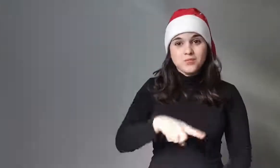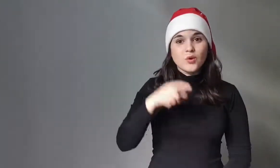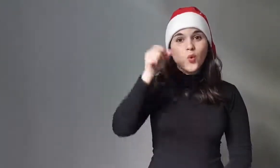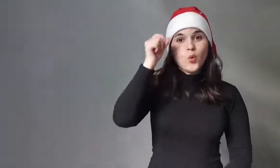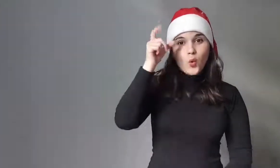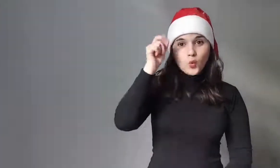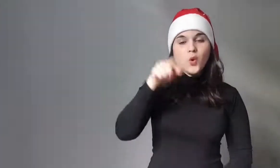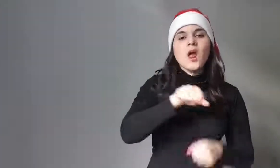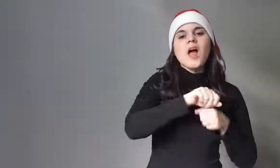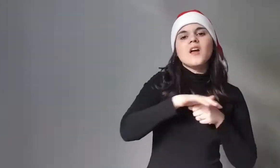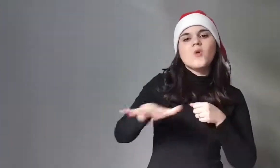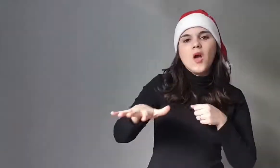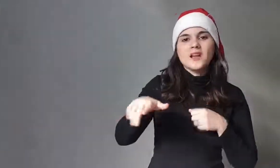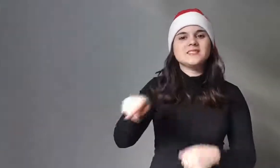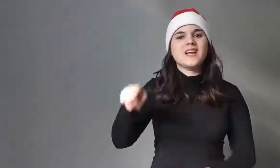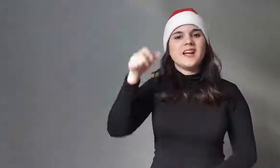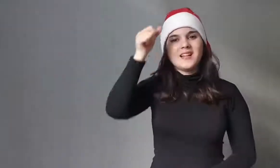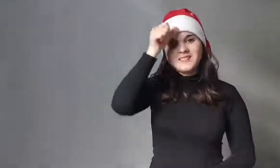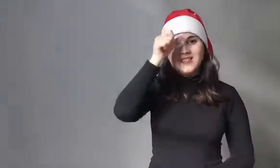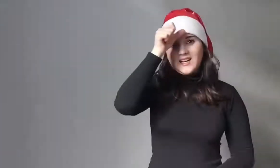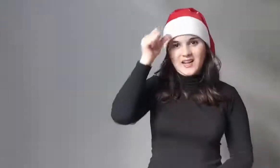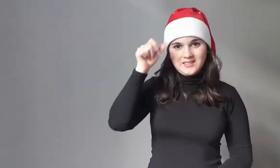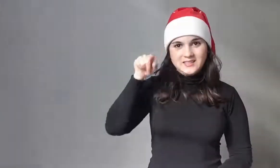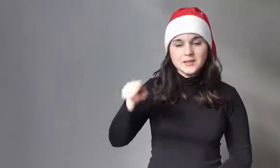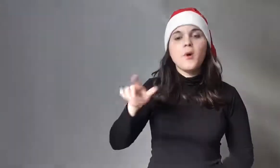This culture influenced Christianity,